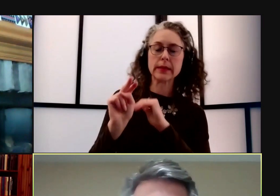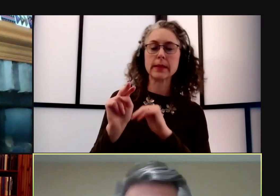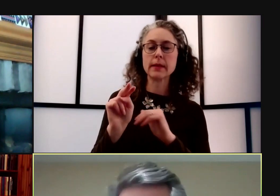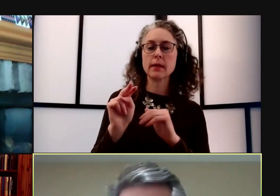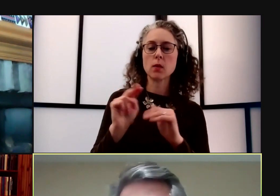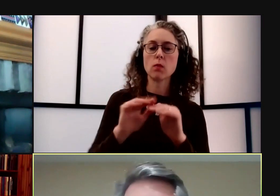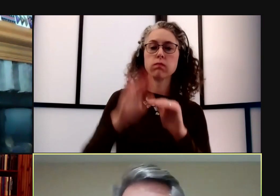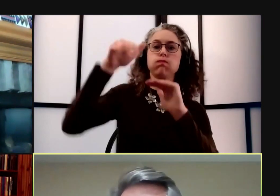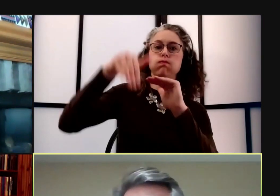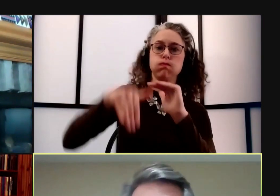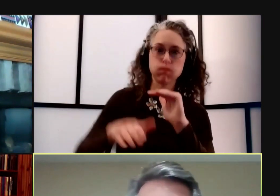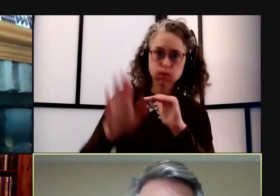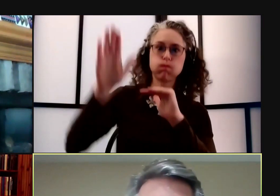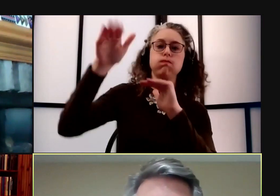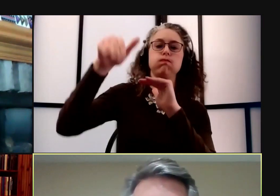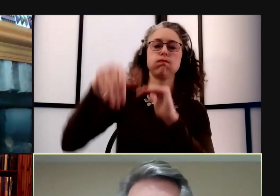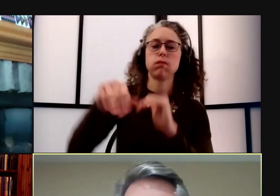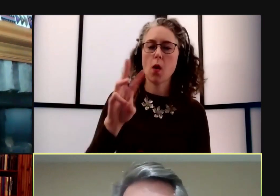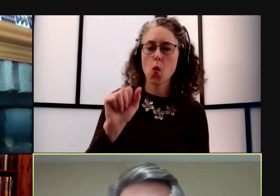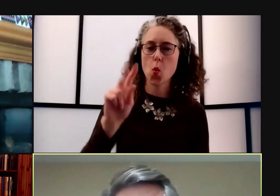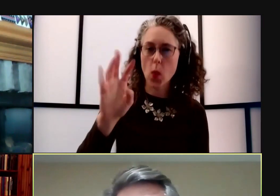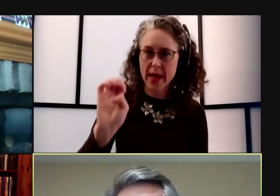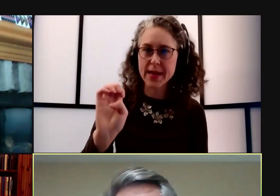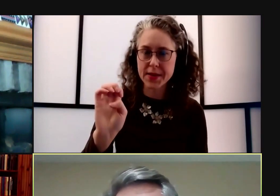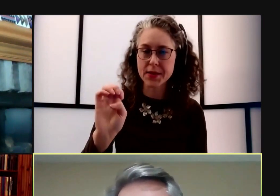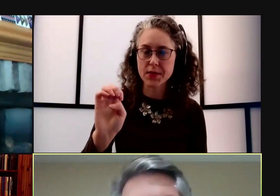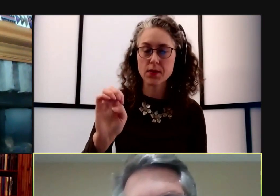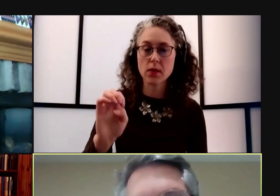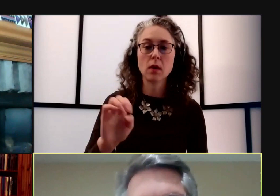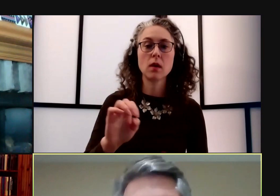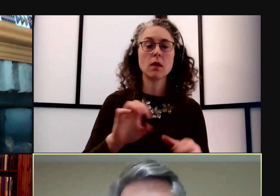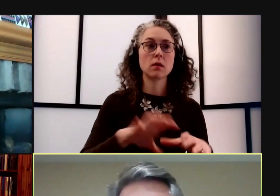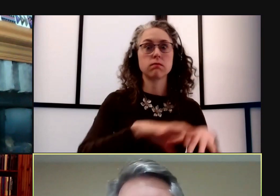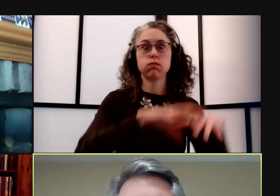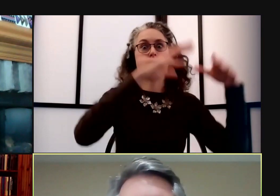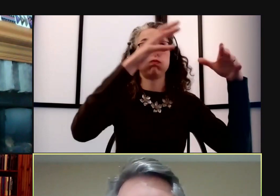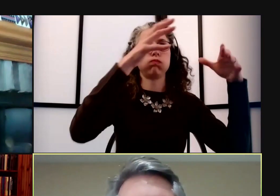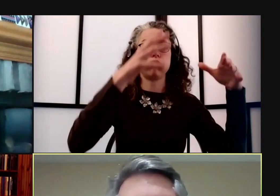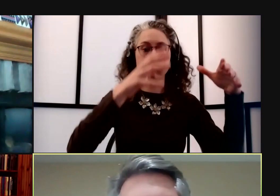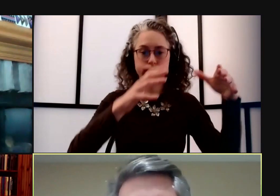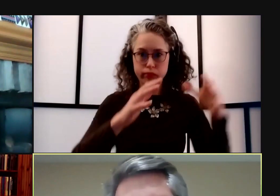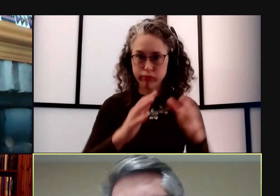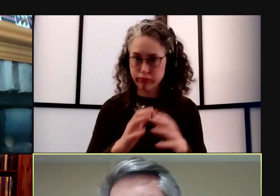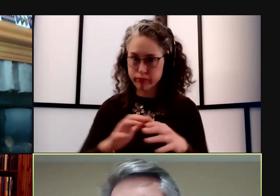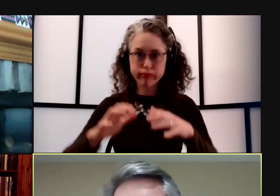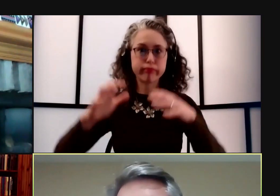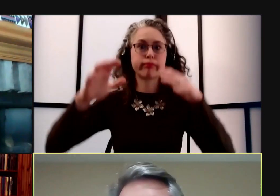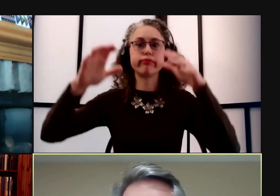We had an initial wave and then everybody had predicted a subsequent wave after the major lockdown stopped.